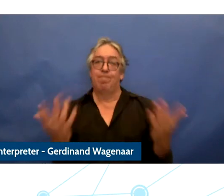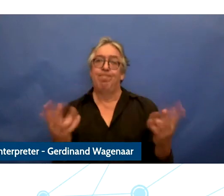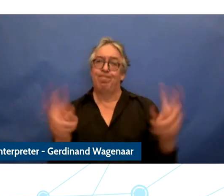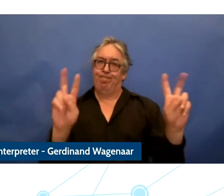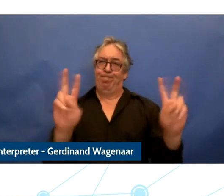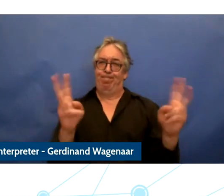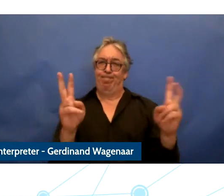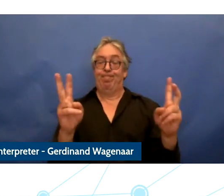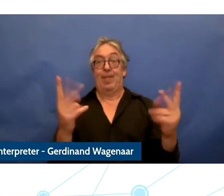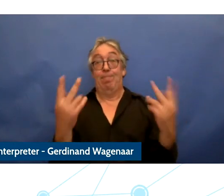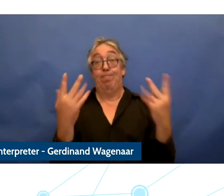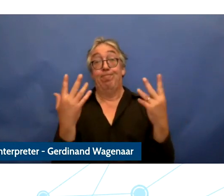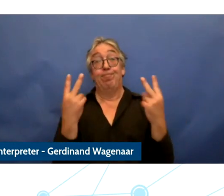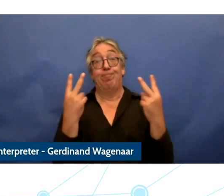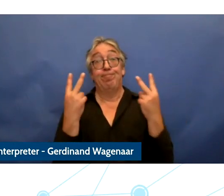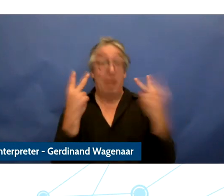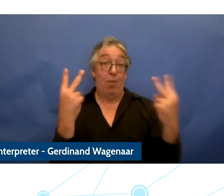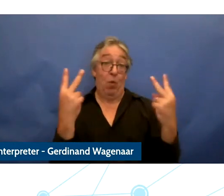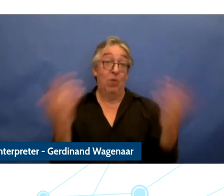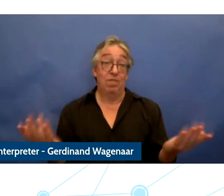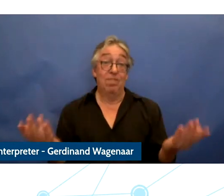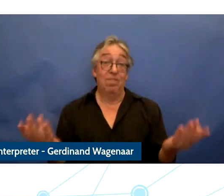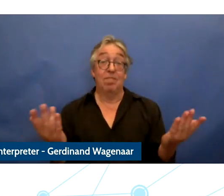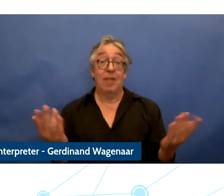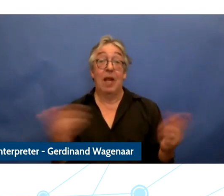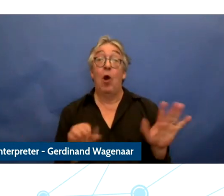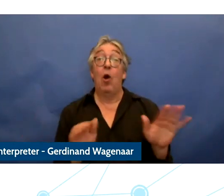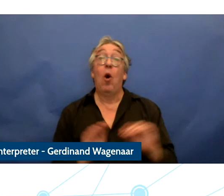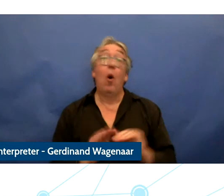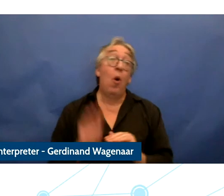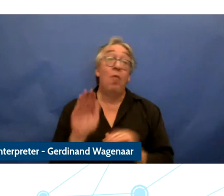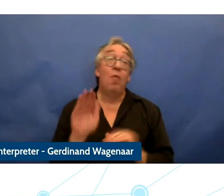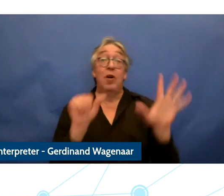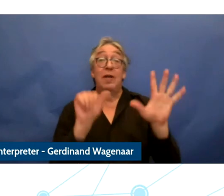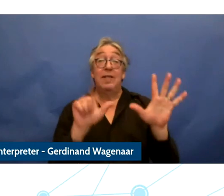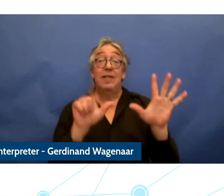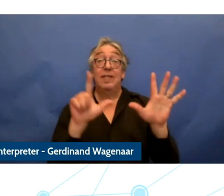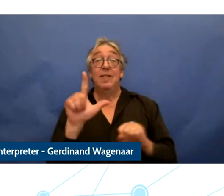it really says something about the importance of the issues that we will be discussing that we've had with 670 people who